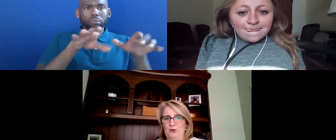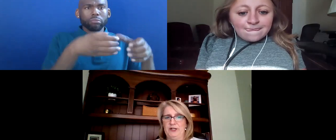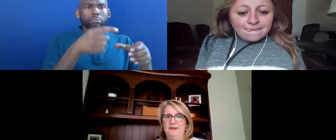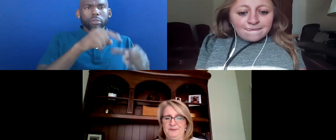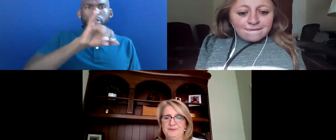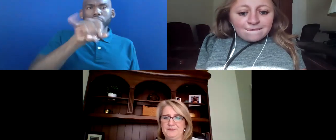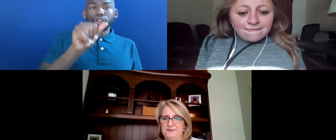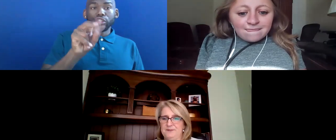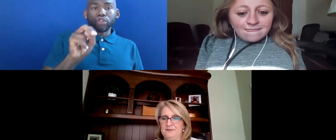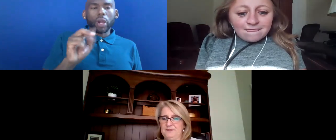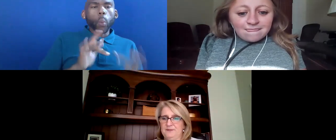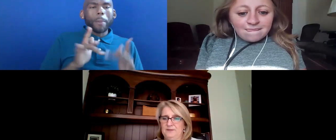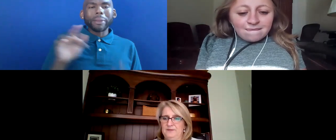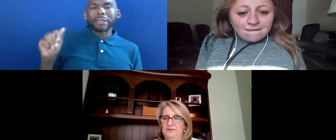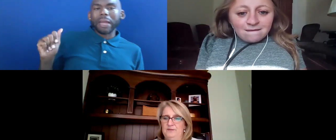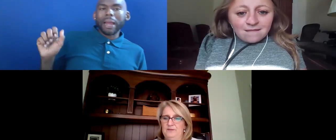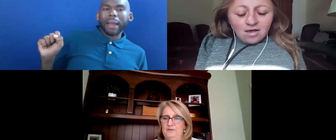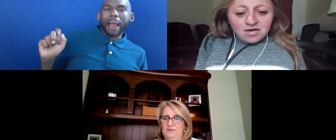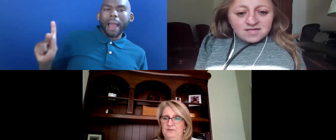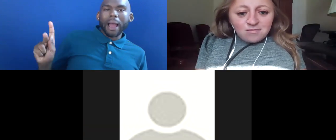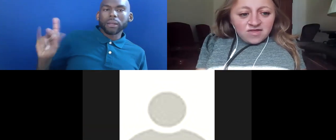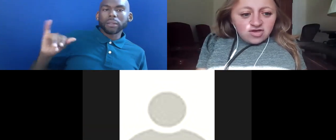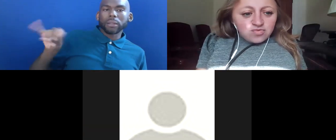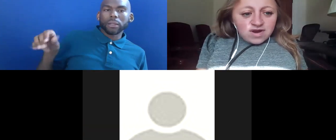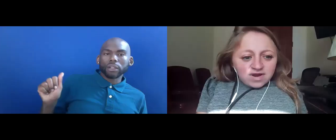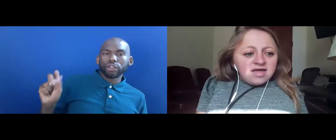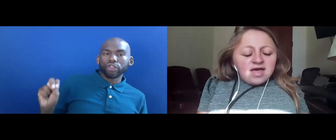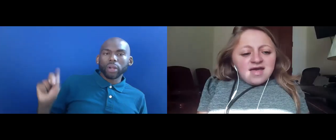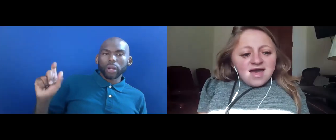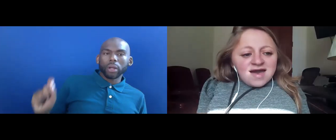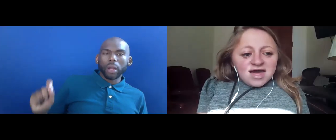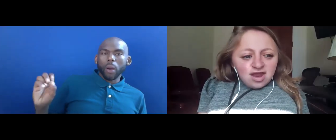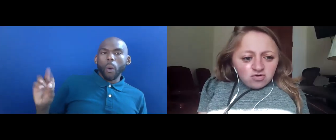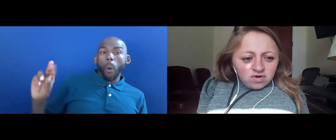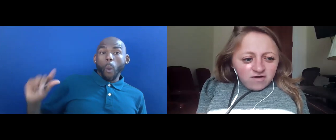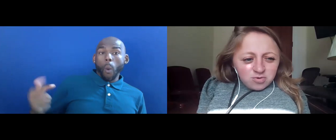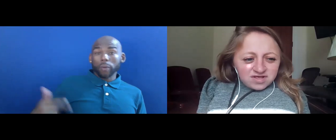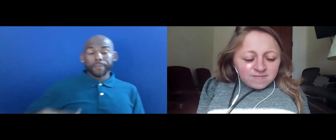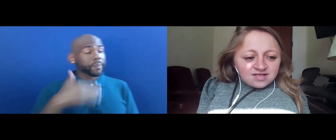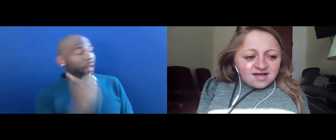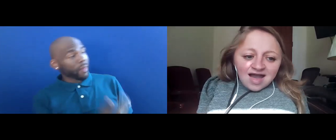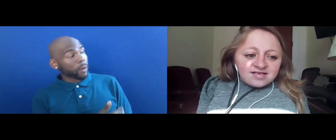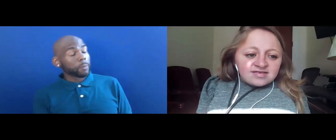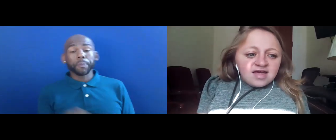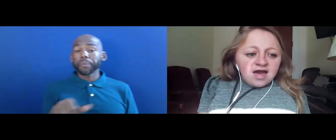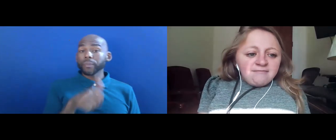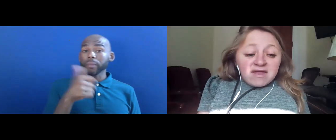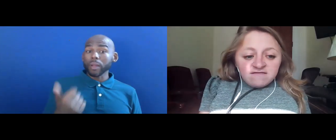Emily Voorde: AWESOME. THANK YOU, RENEE. ANOTHER PARTICIPANT ASKED MANY OF US FACING LONG-HAUL COVID